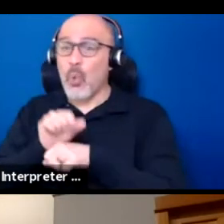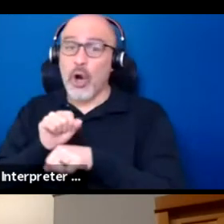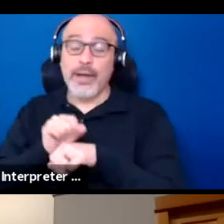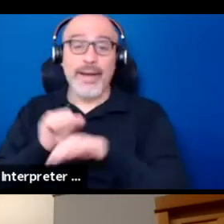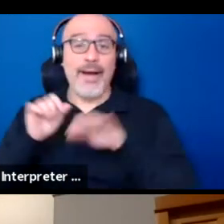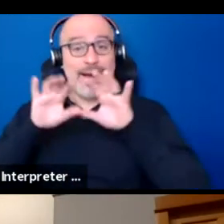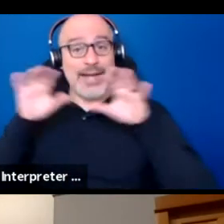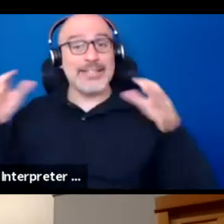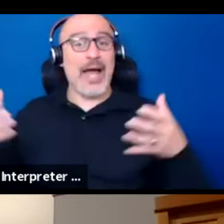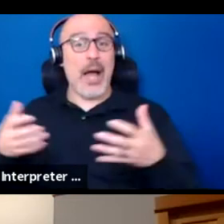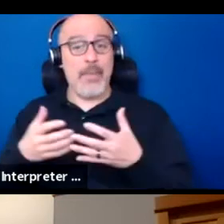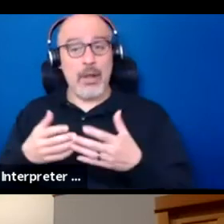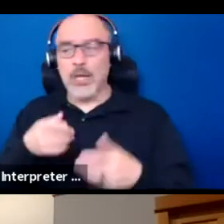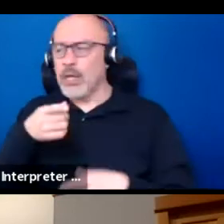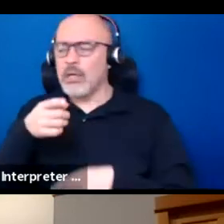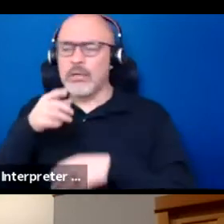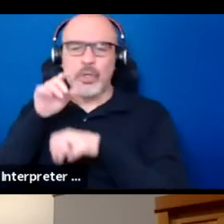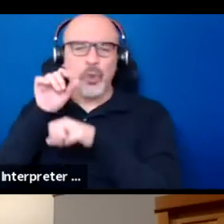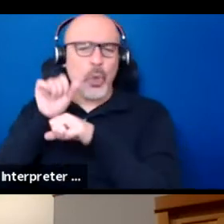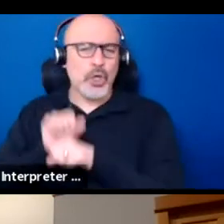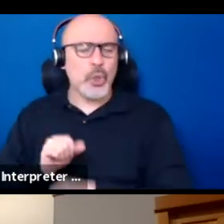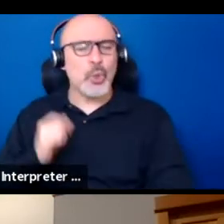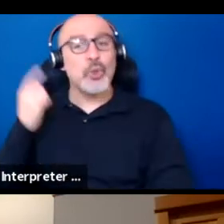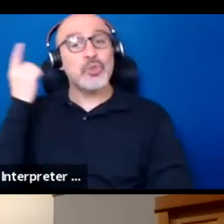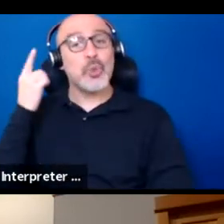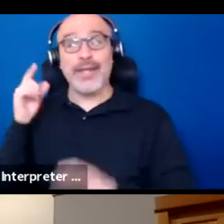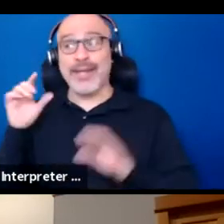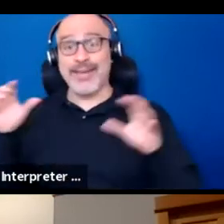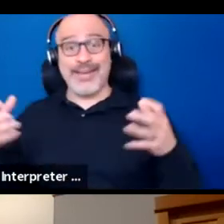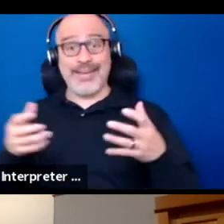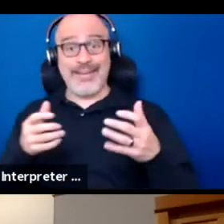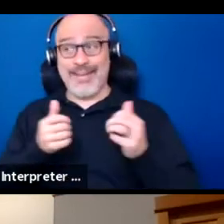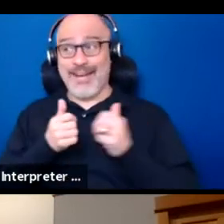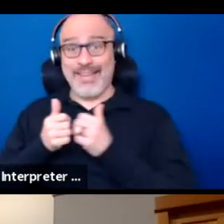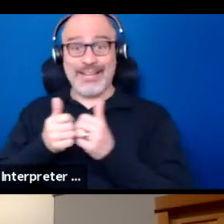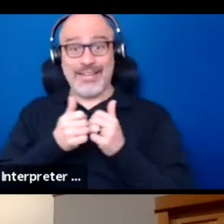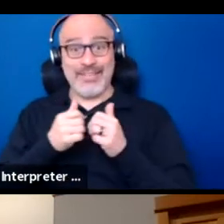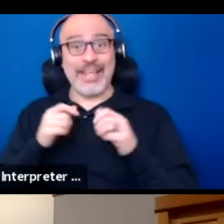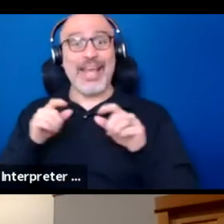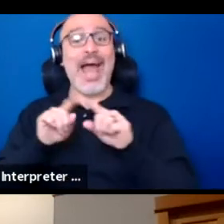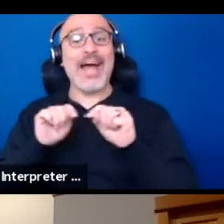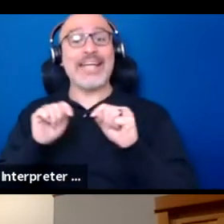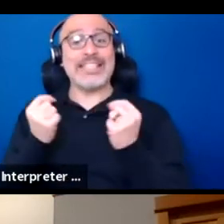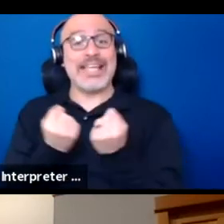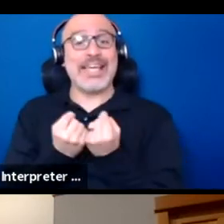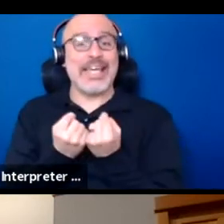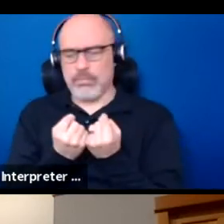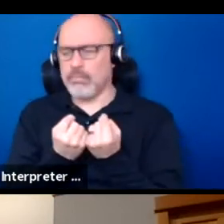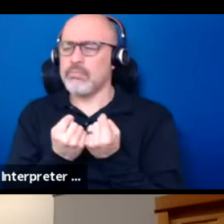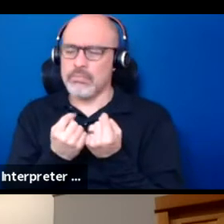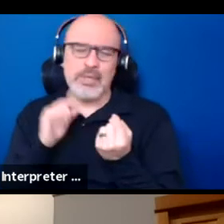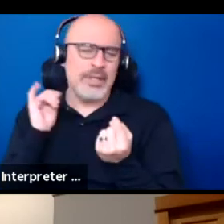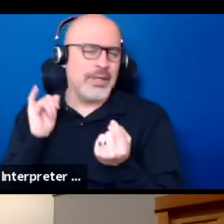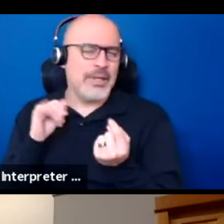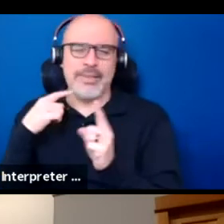If you're used to thinking collectively as a team, that's an advantage, it's a huge advantage.